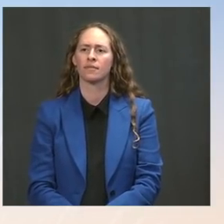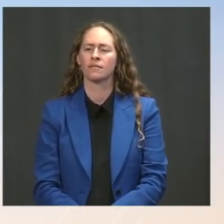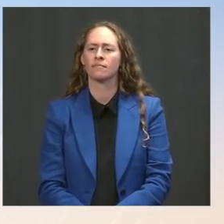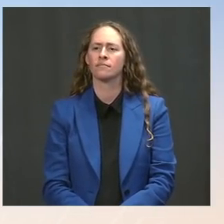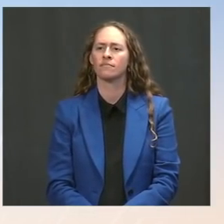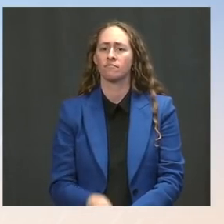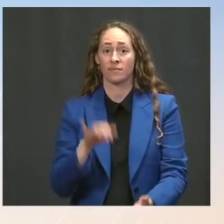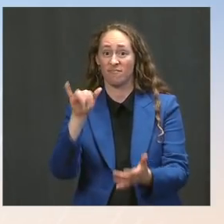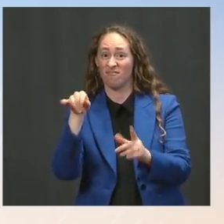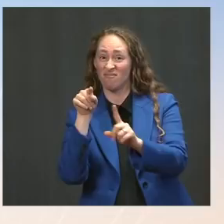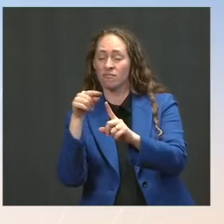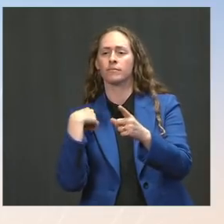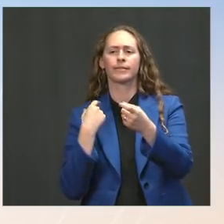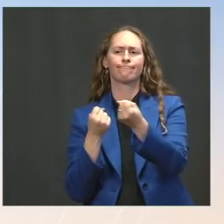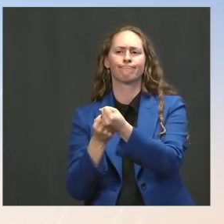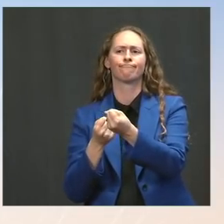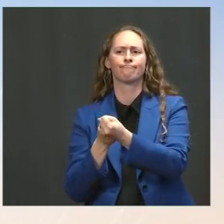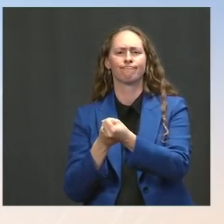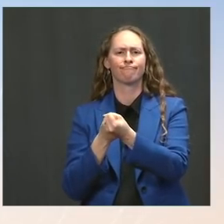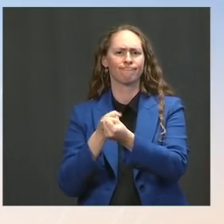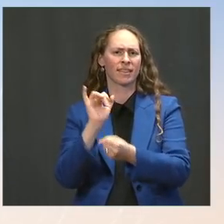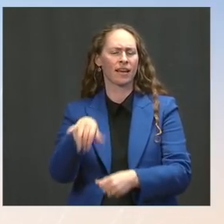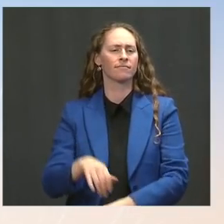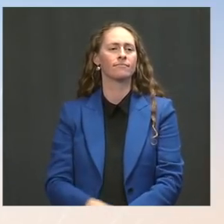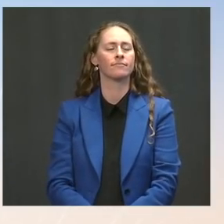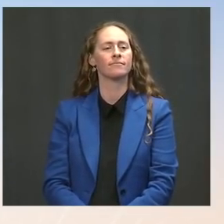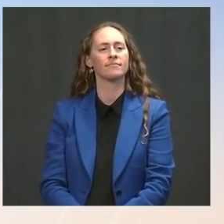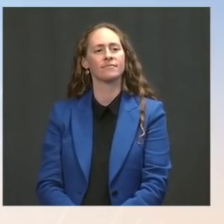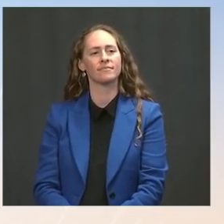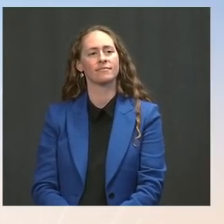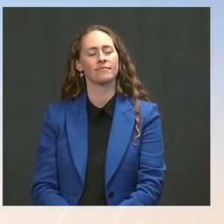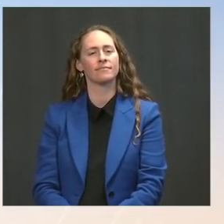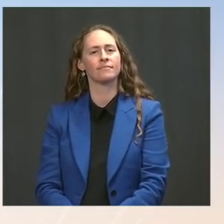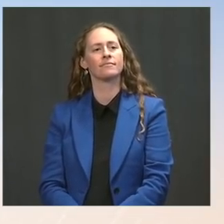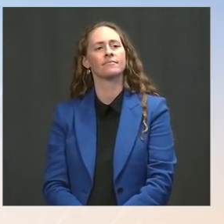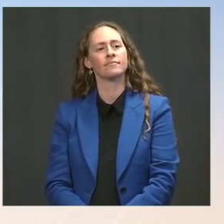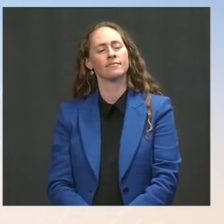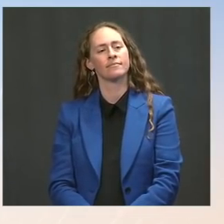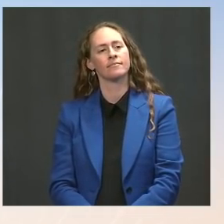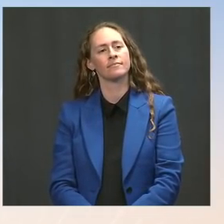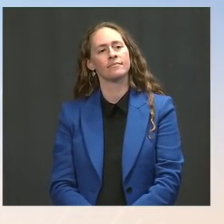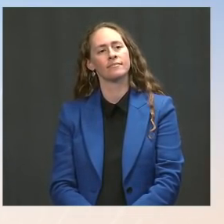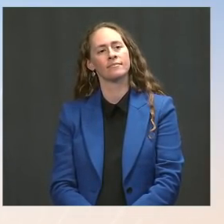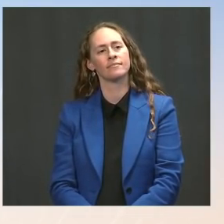The Press: Okay. And then, on the travel -- the extension of the travel bans, is there a --